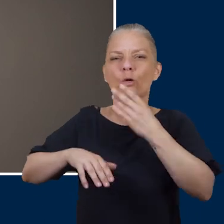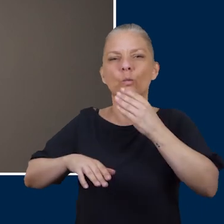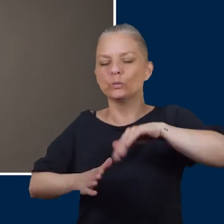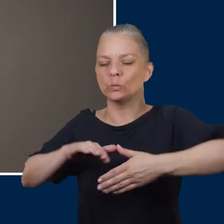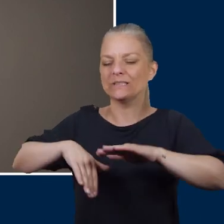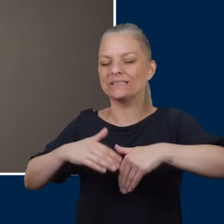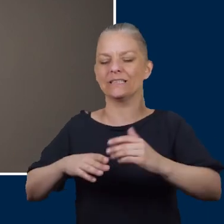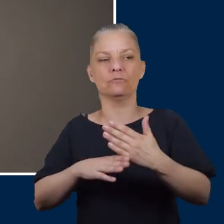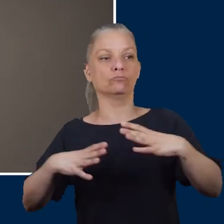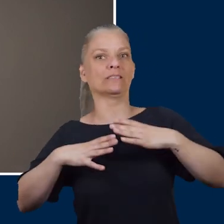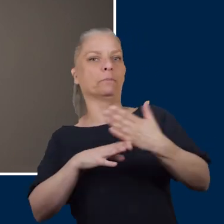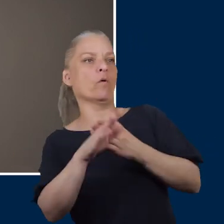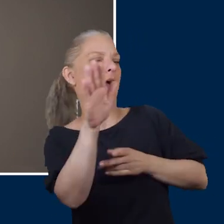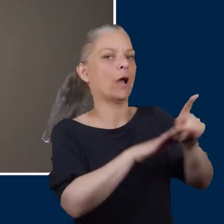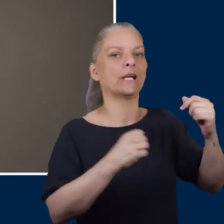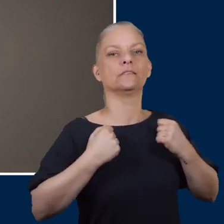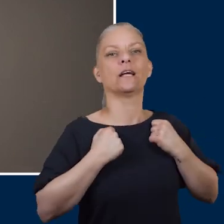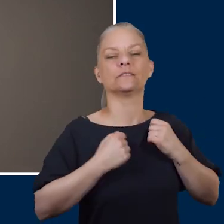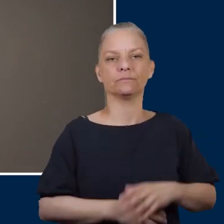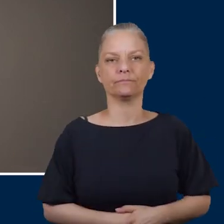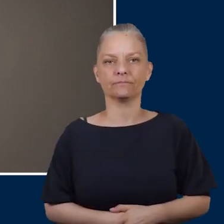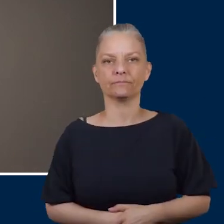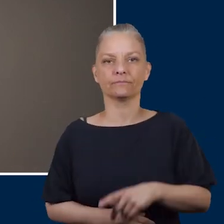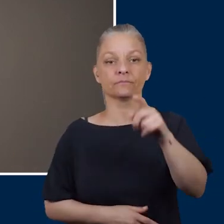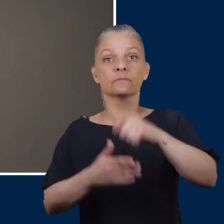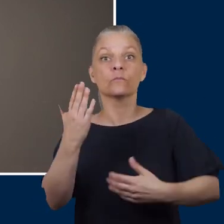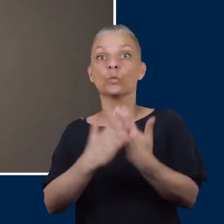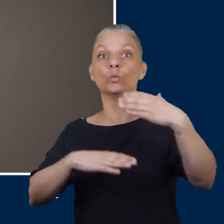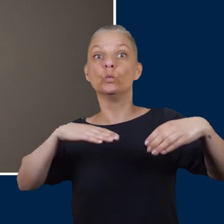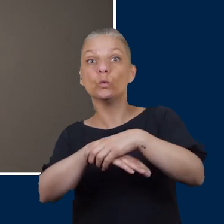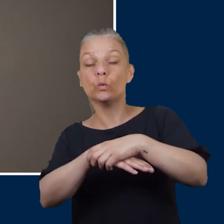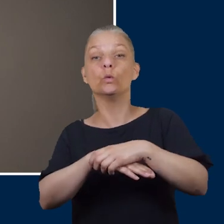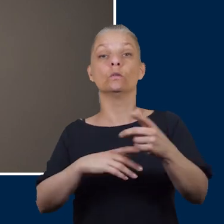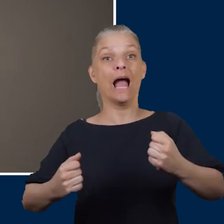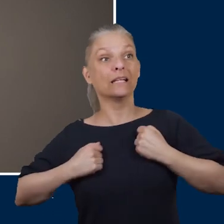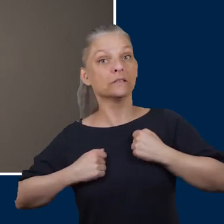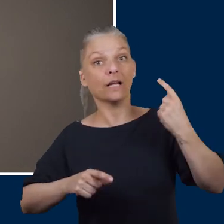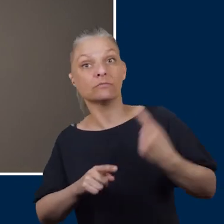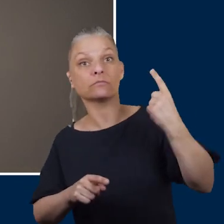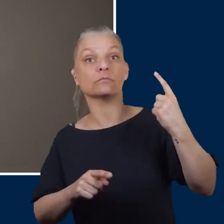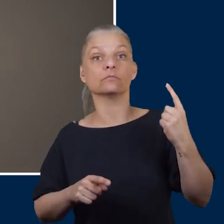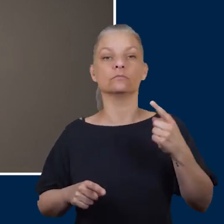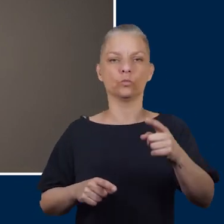If you are wearing new shoes and start to exercise immediately you're more likely to experience rubbing from your footwear which may cause a blister.